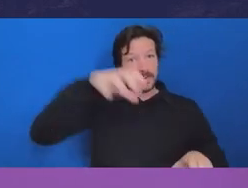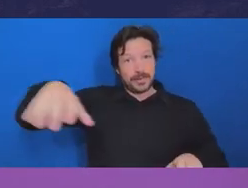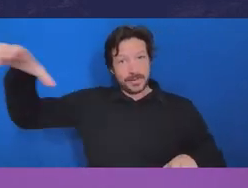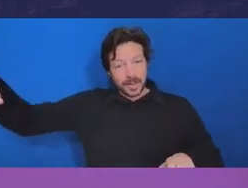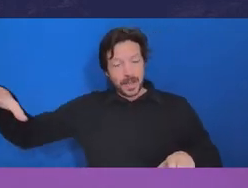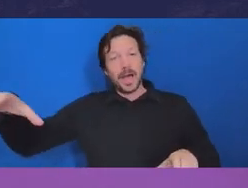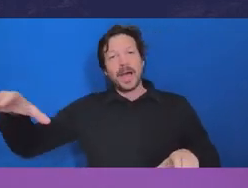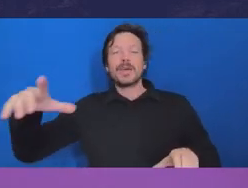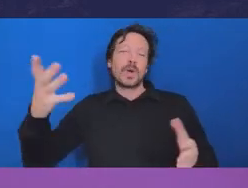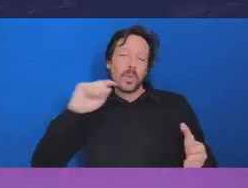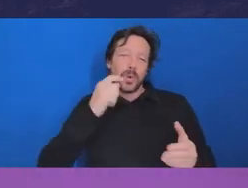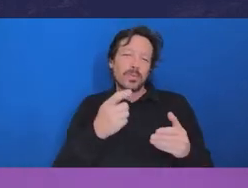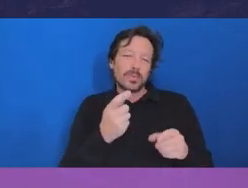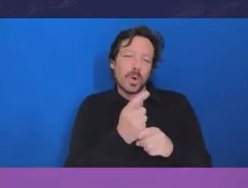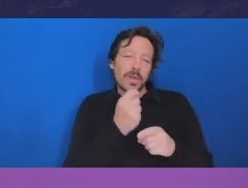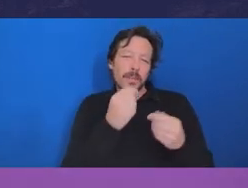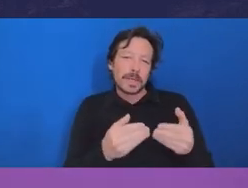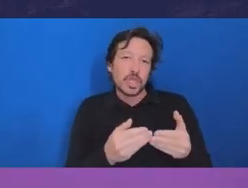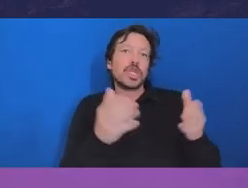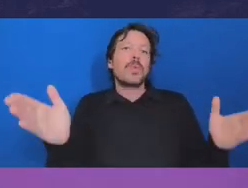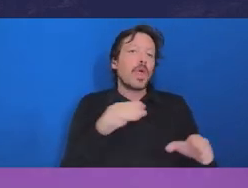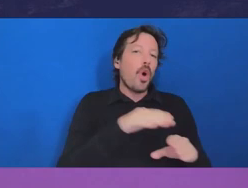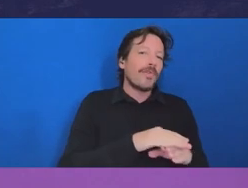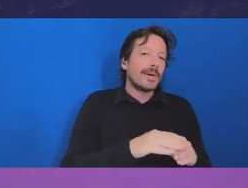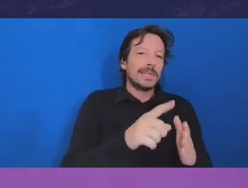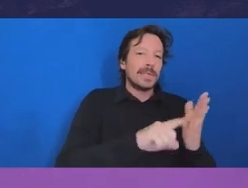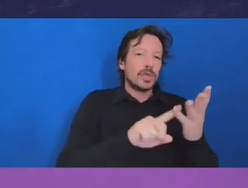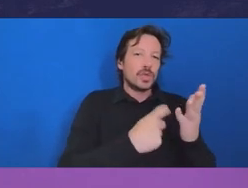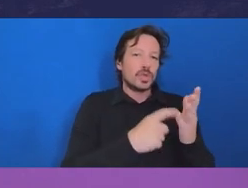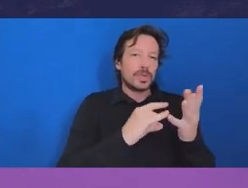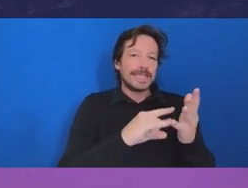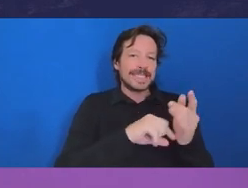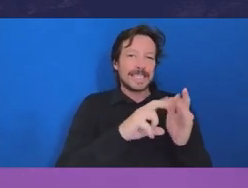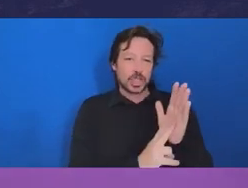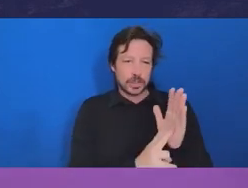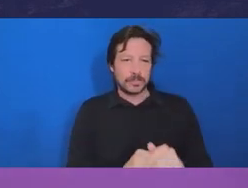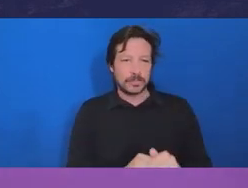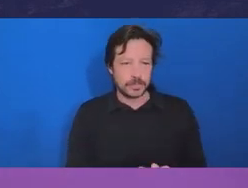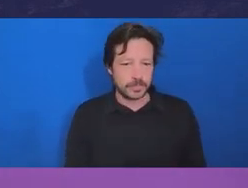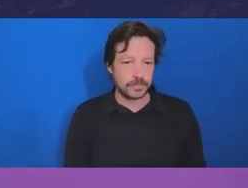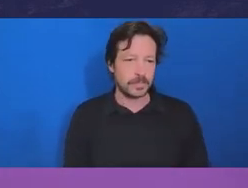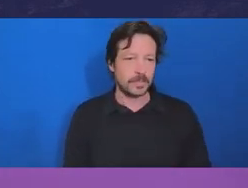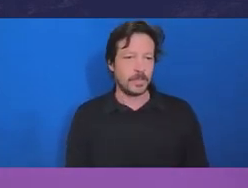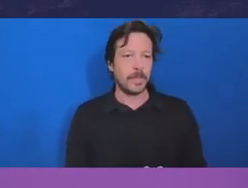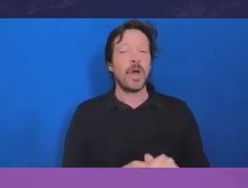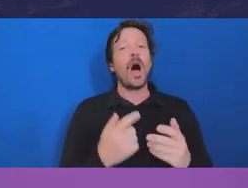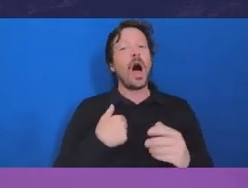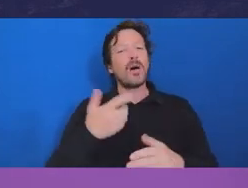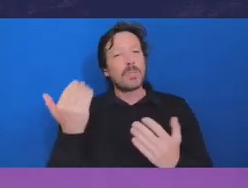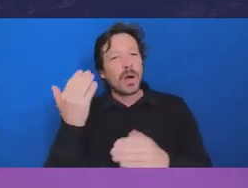any particular jurisdiction. But it would be my observation over working at the federal level in Queensland and here in Victoria.